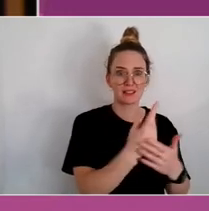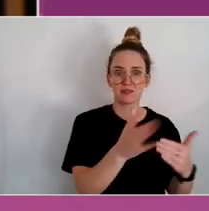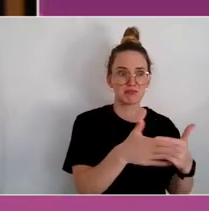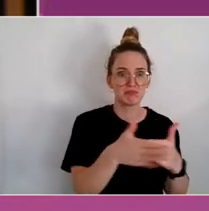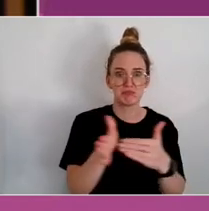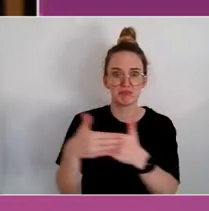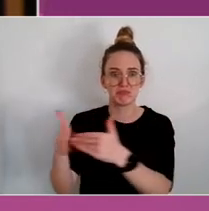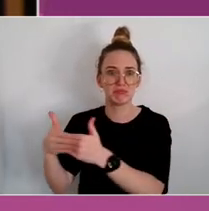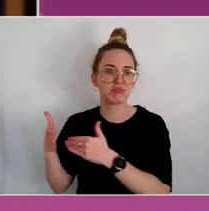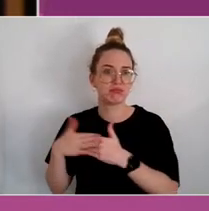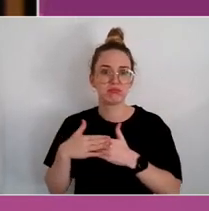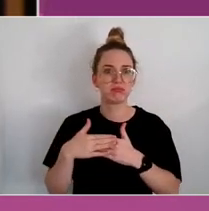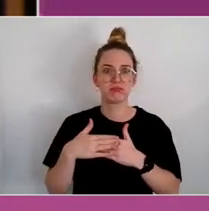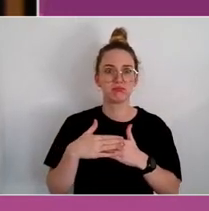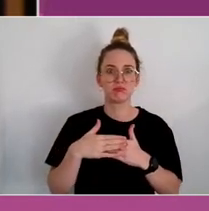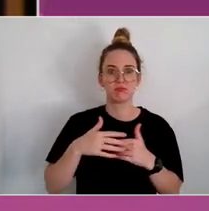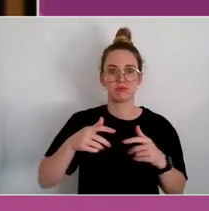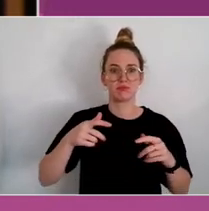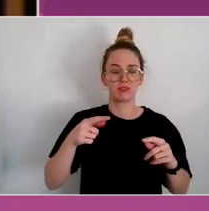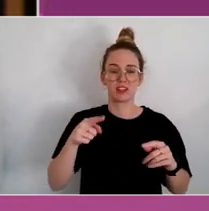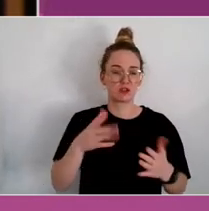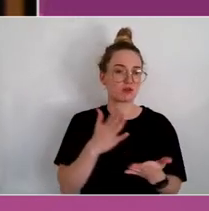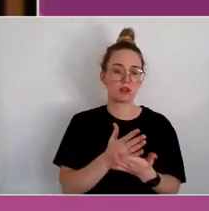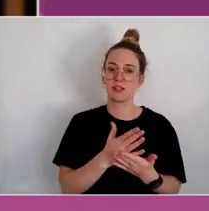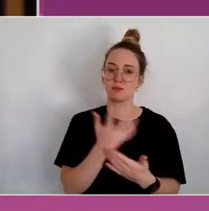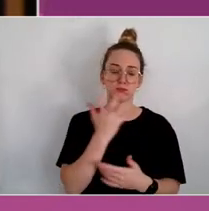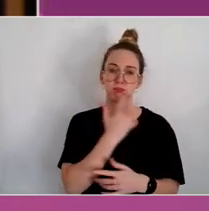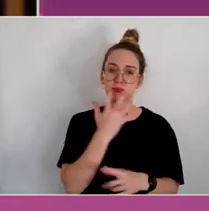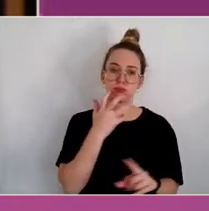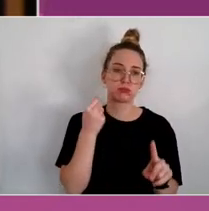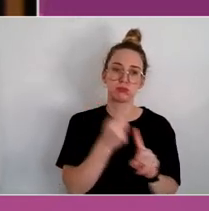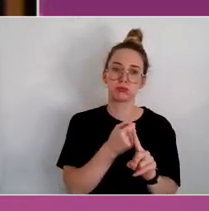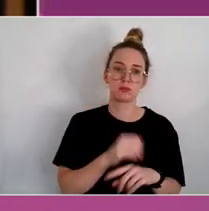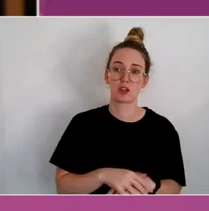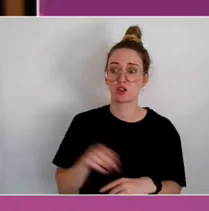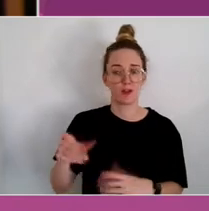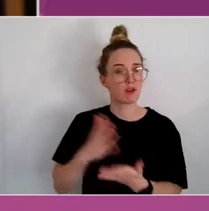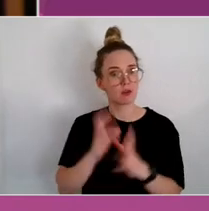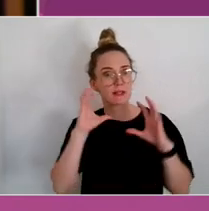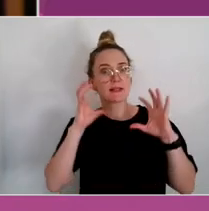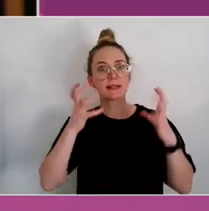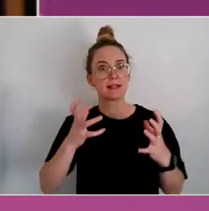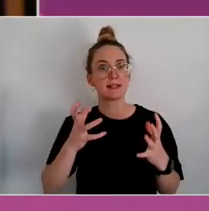So, they're already keen on this. This is already something they're thinking about.